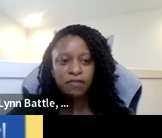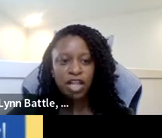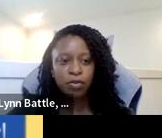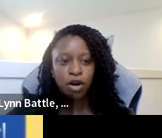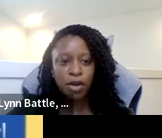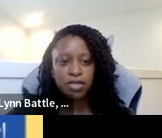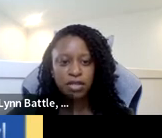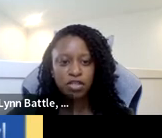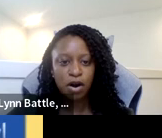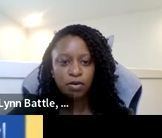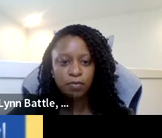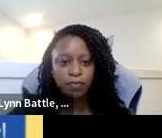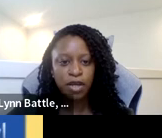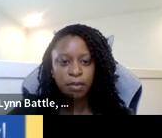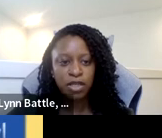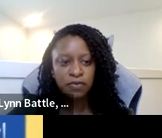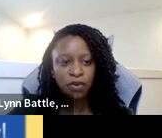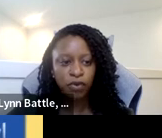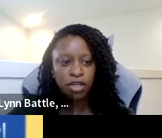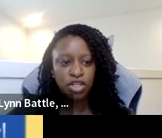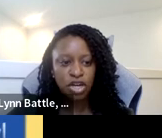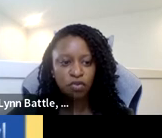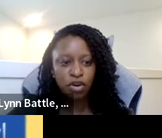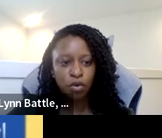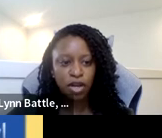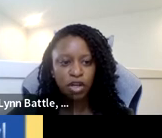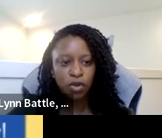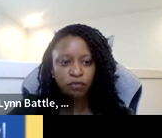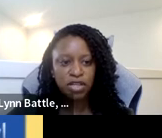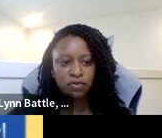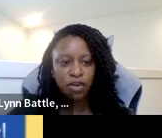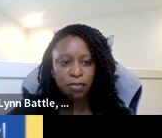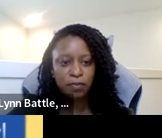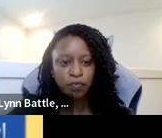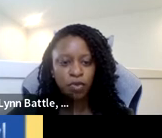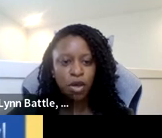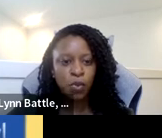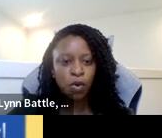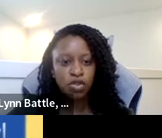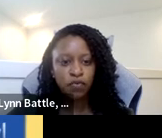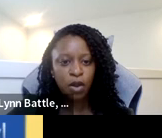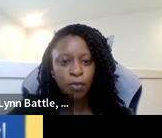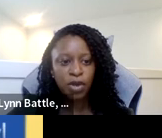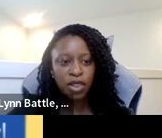To get us started, I would like to share some groundings for our webinar. This event is recorded and will be available on our website tomorrow.